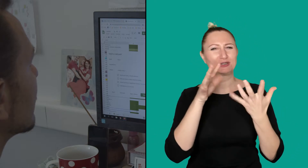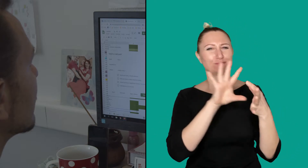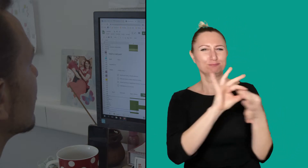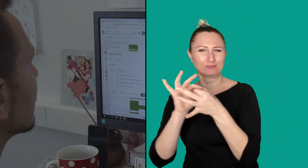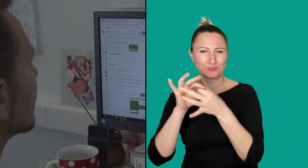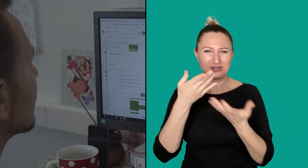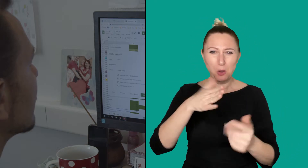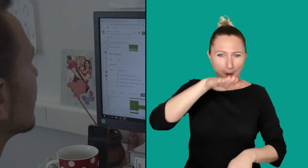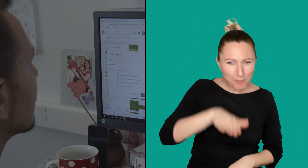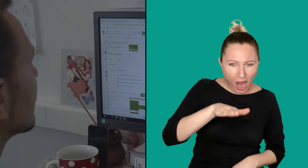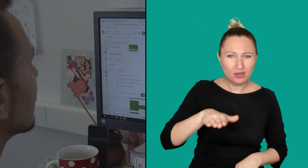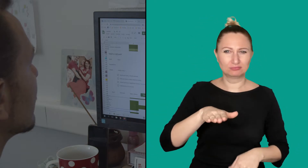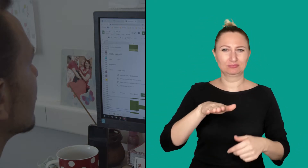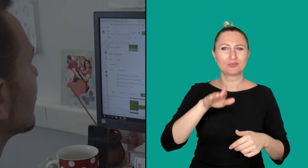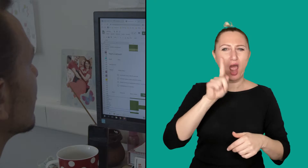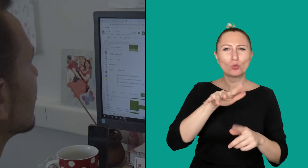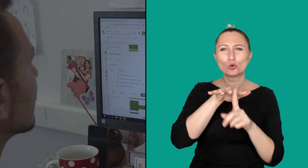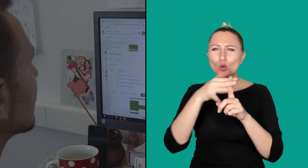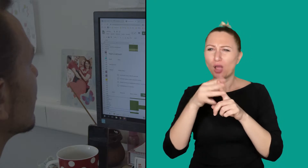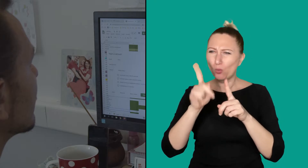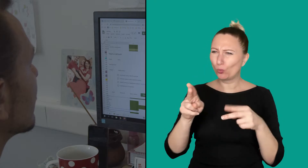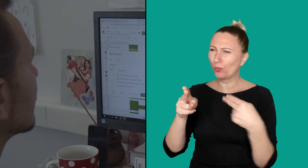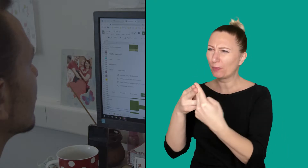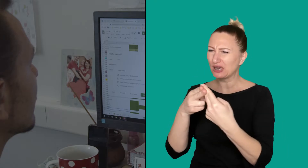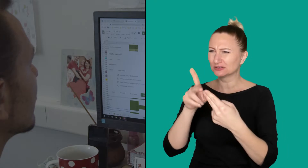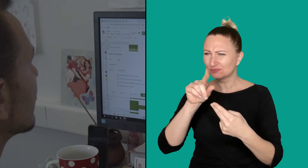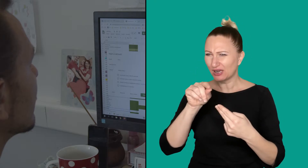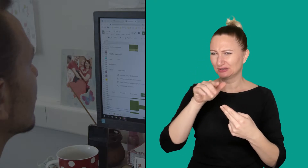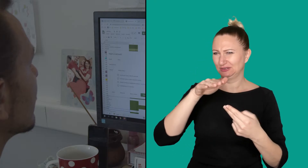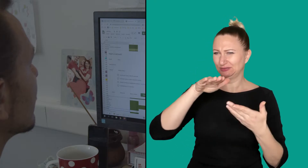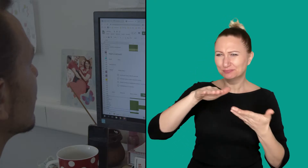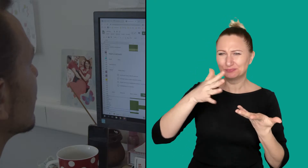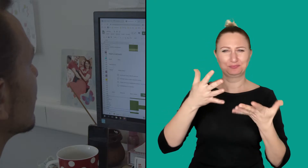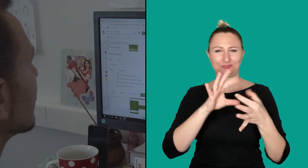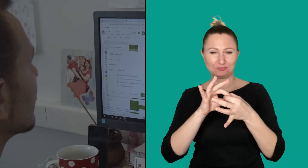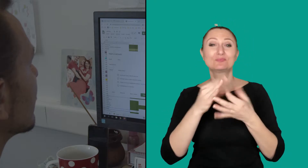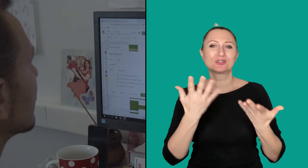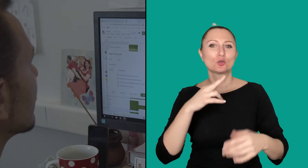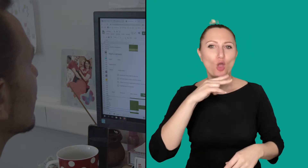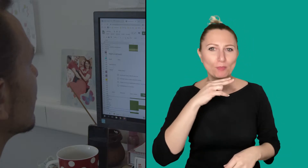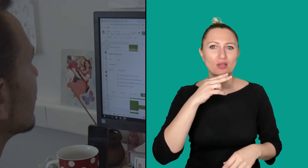They use sign PARKING, so it's natural